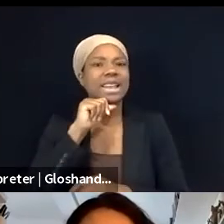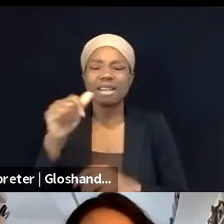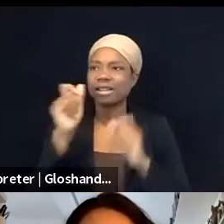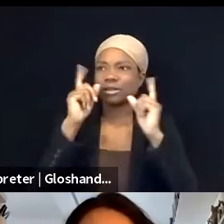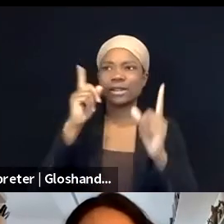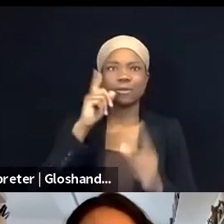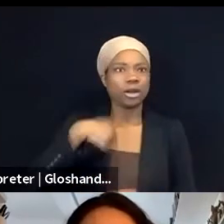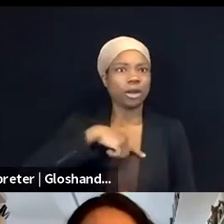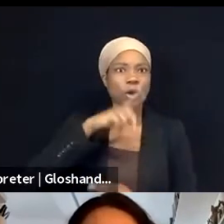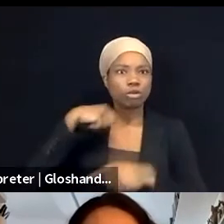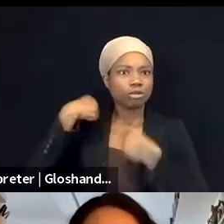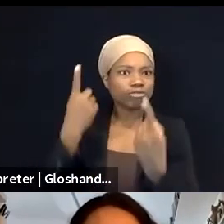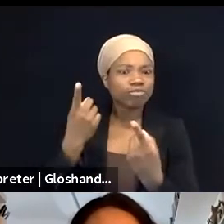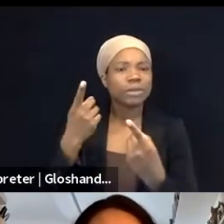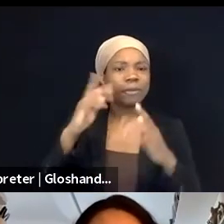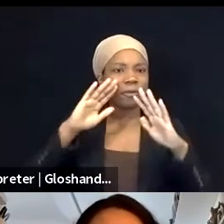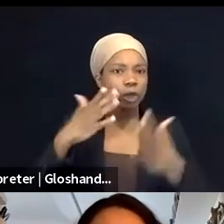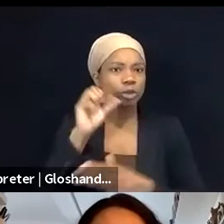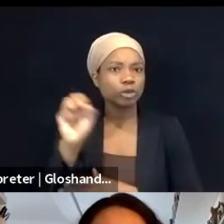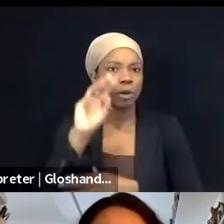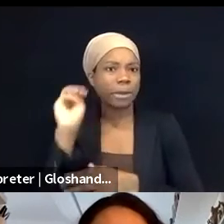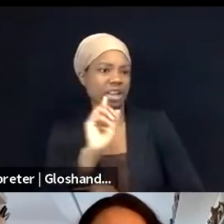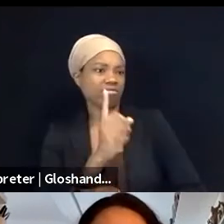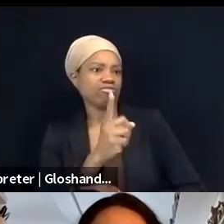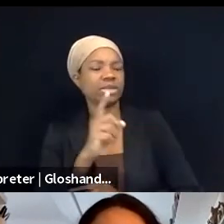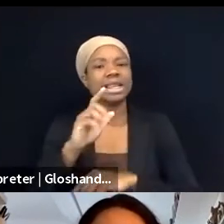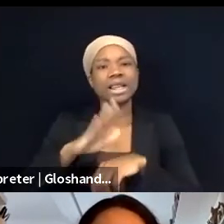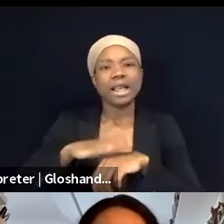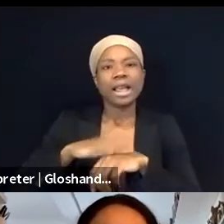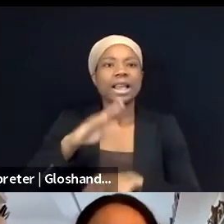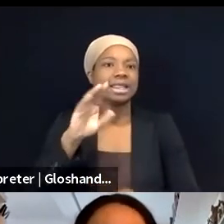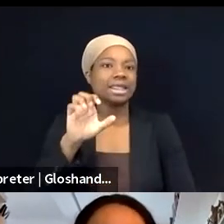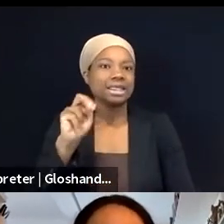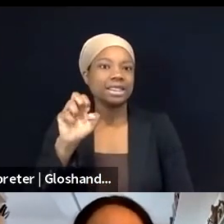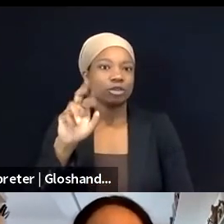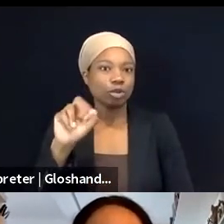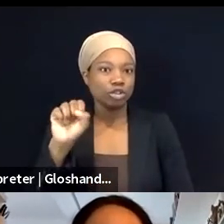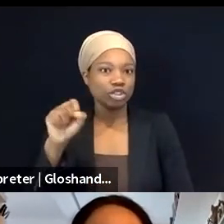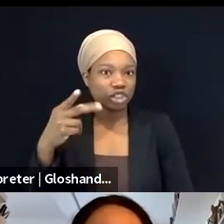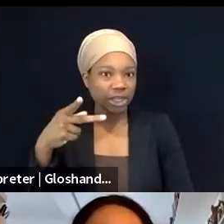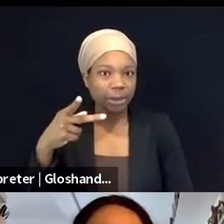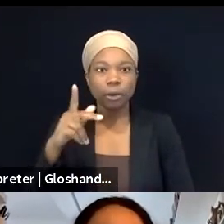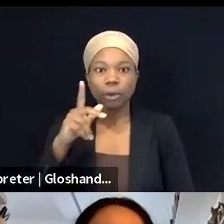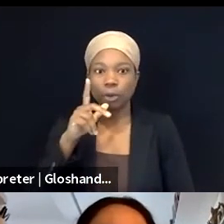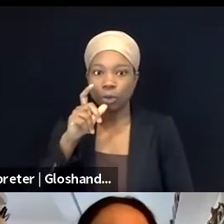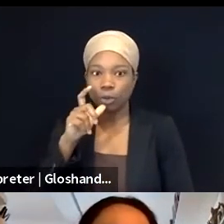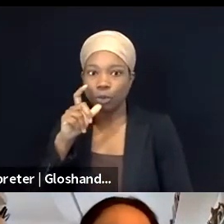pro-Palestine issues advocacy before, but it, I think, resonated for the first time